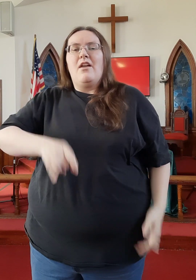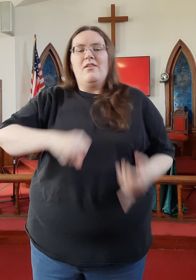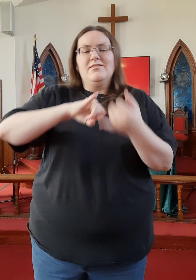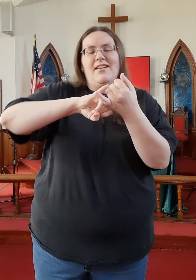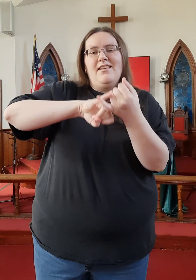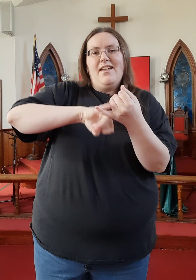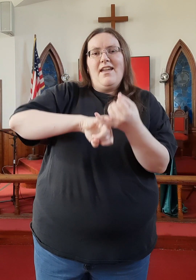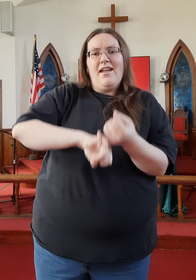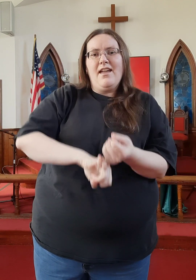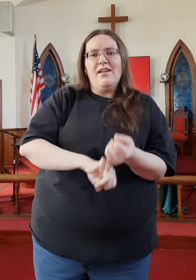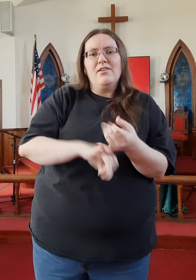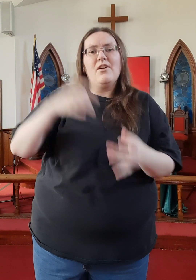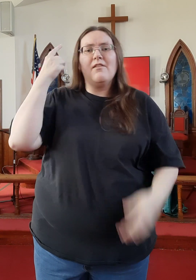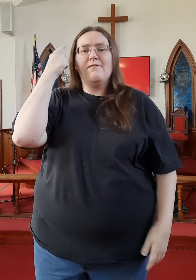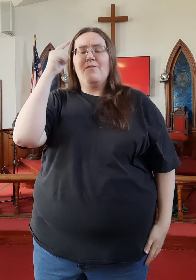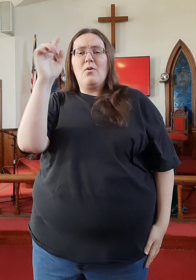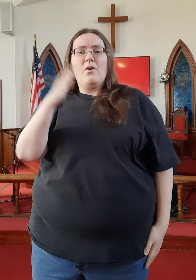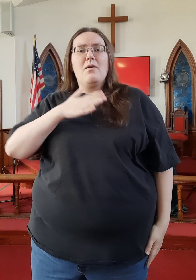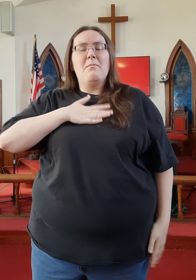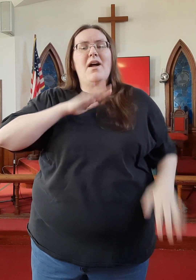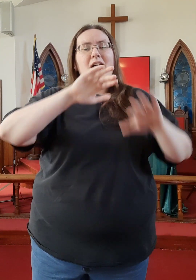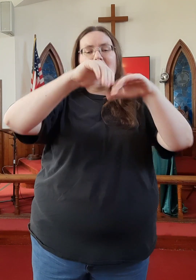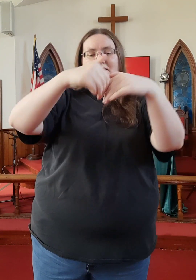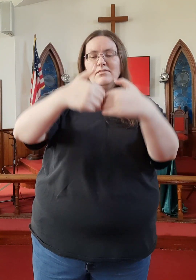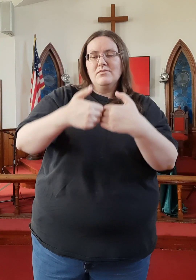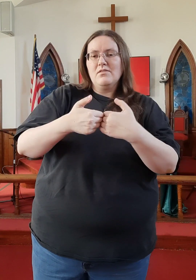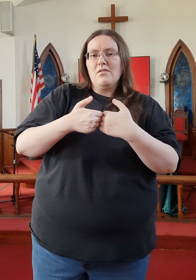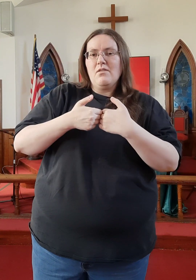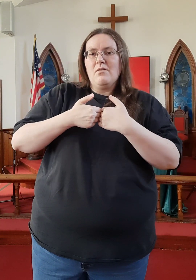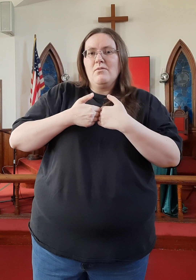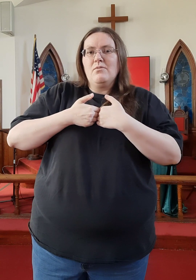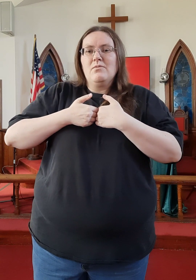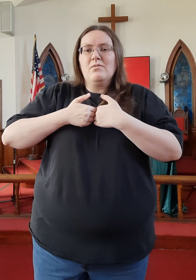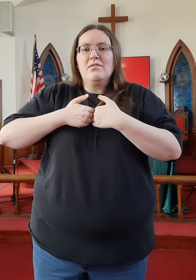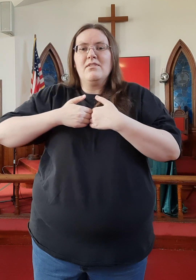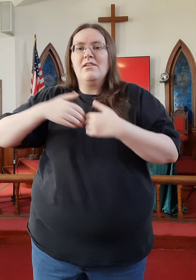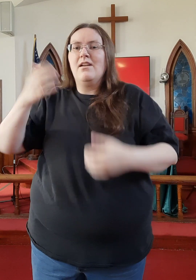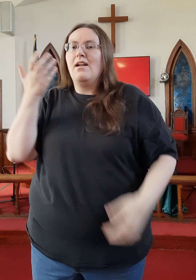There's an anchor for my soul